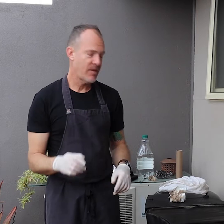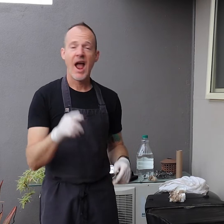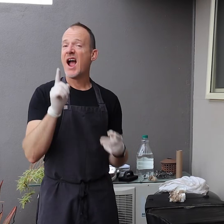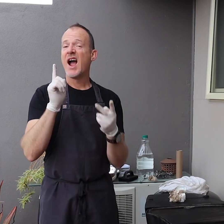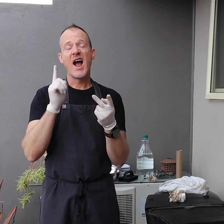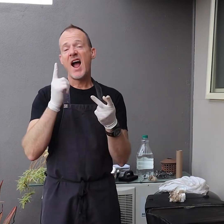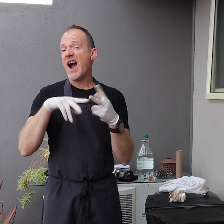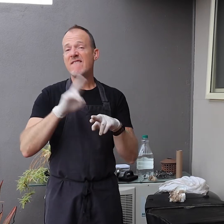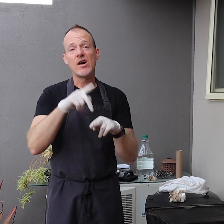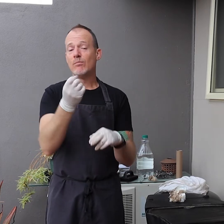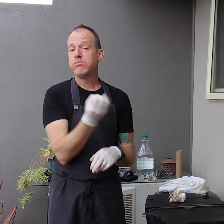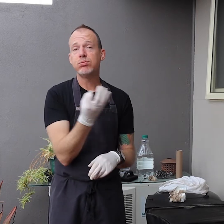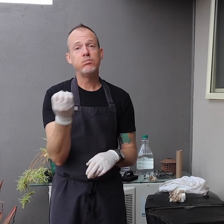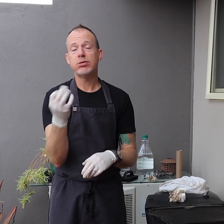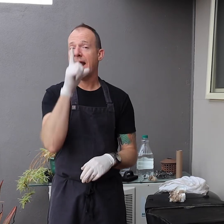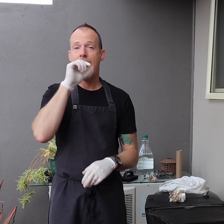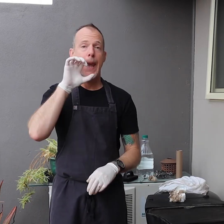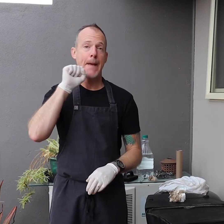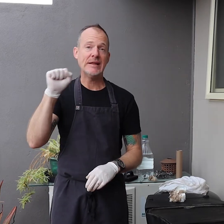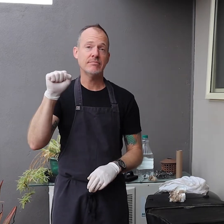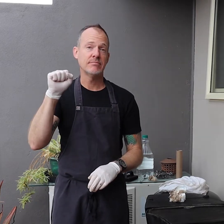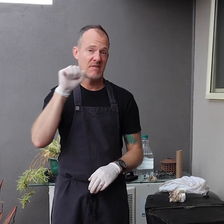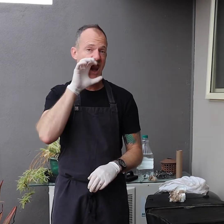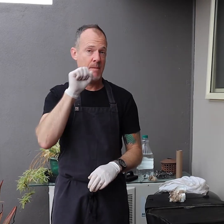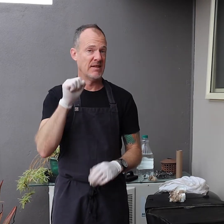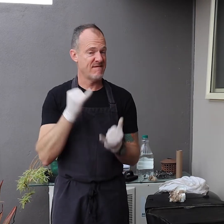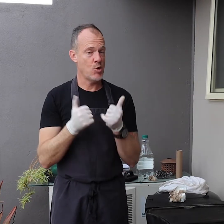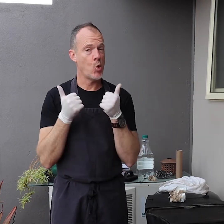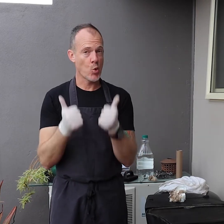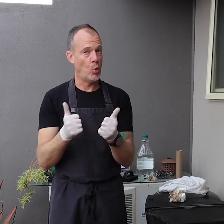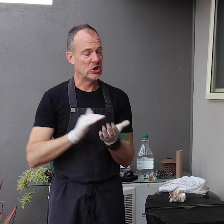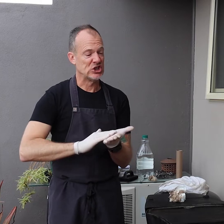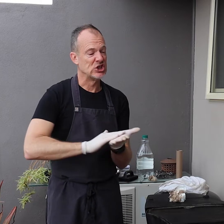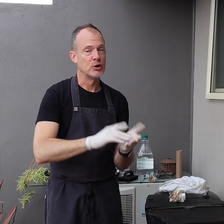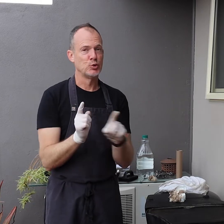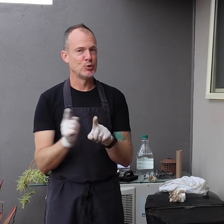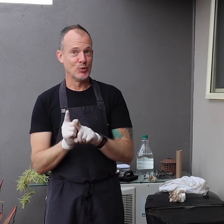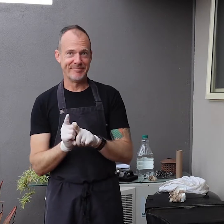If you don't have either of those products, no problem. Lemon makes a great cleanser too.